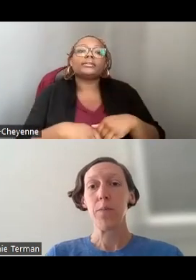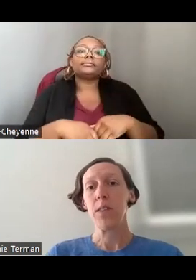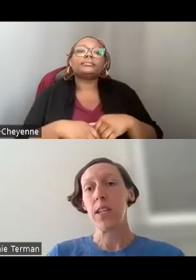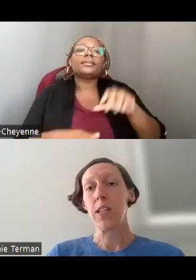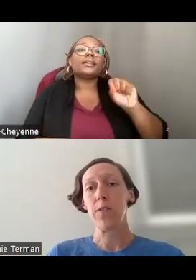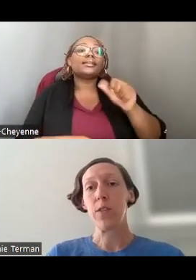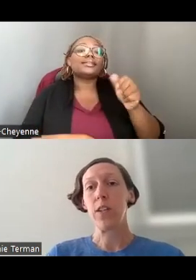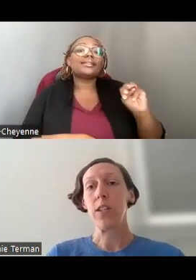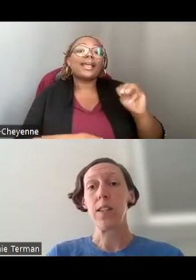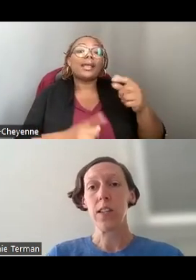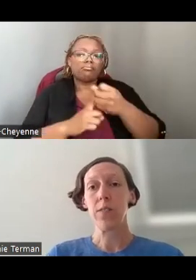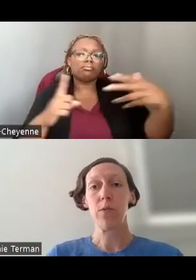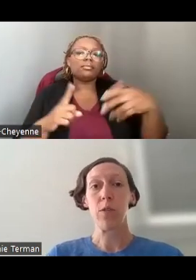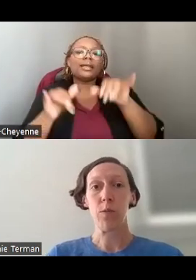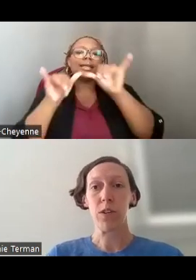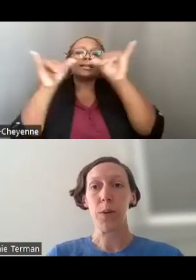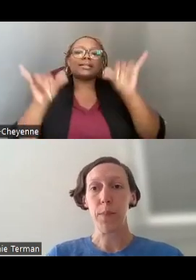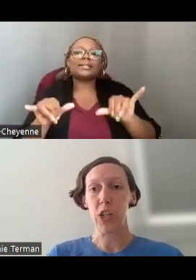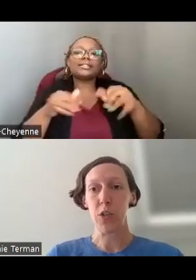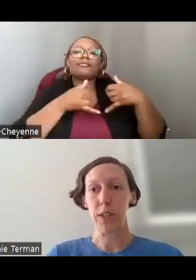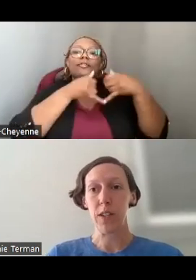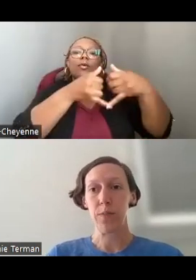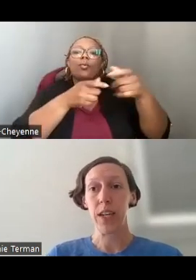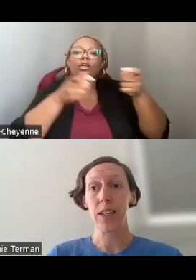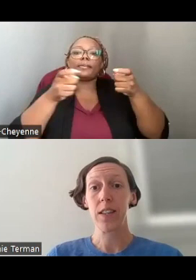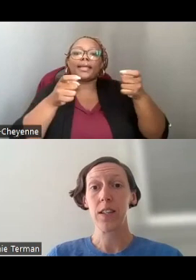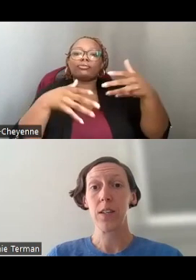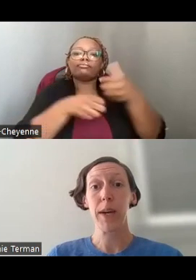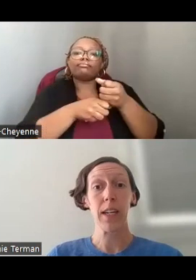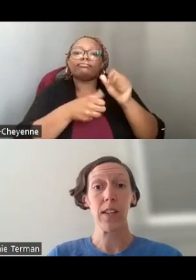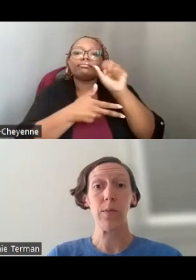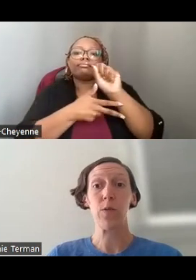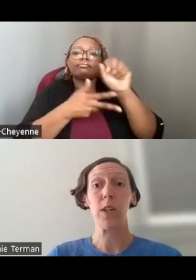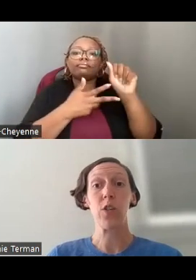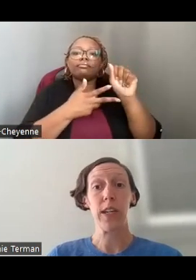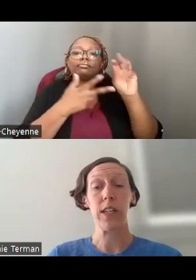SAM STANDS FOR SYSTEM FOR AWARD MANAGEMENT AND IT'S THE MECHANISM THROUGH WHICH GRANTEES